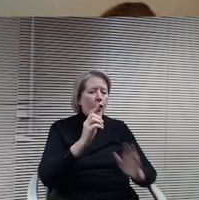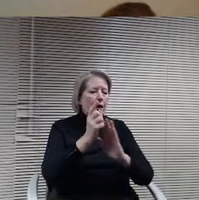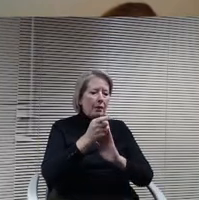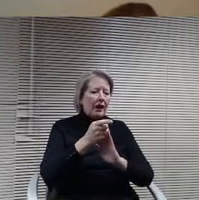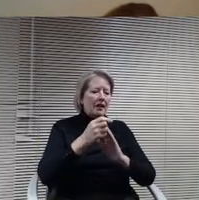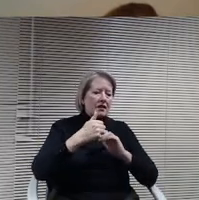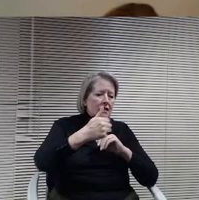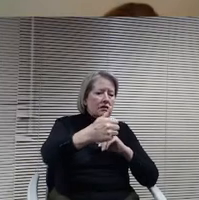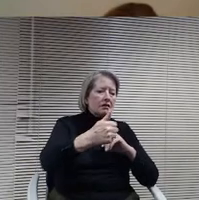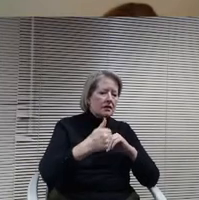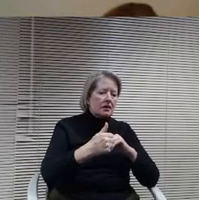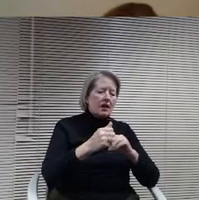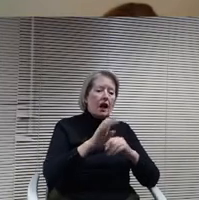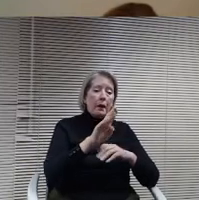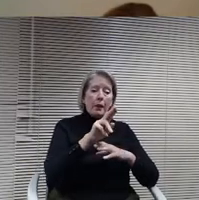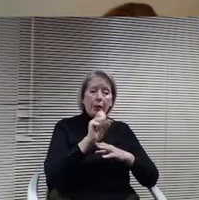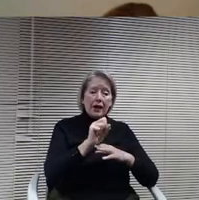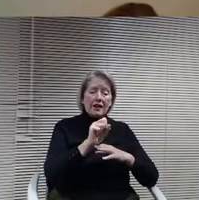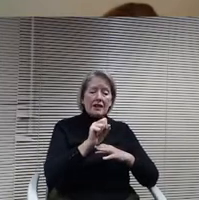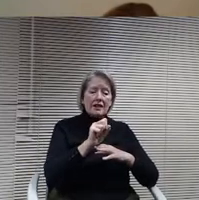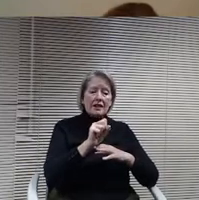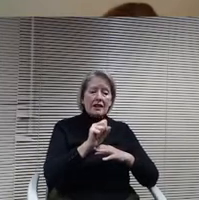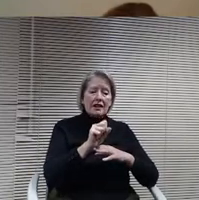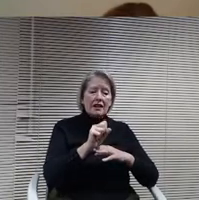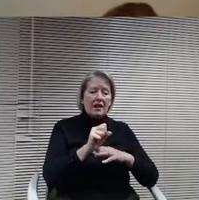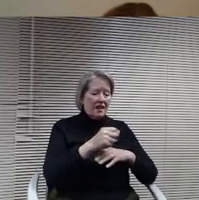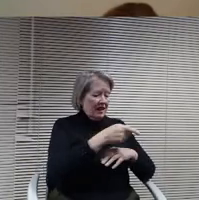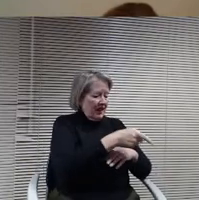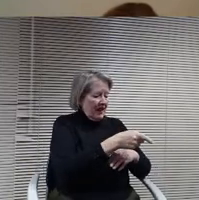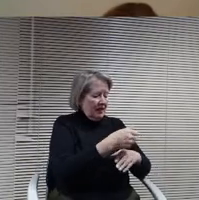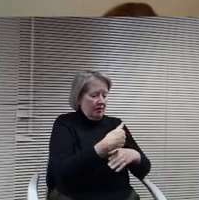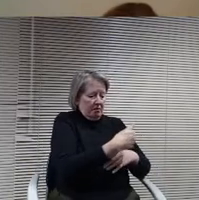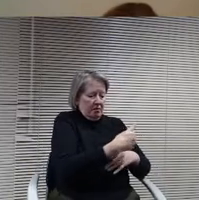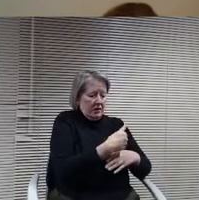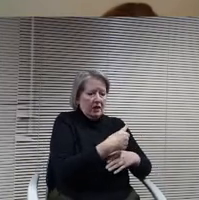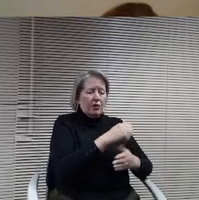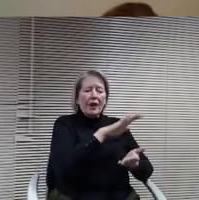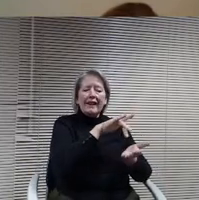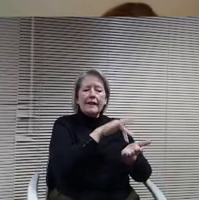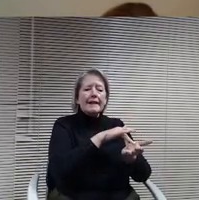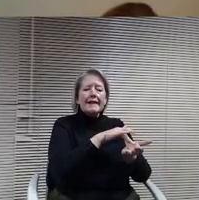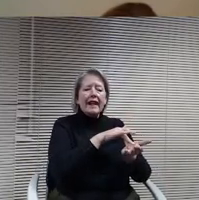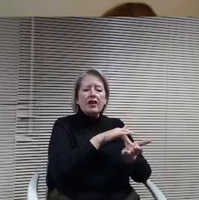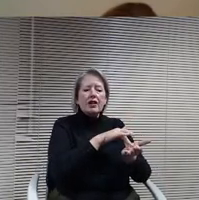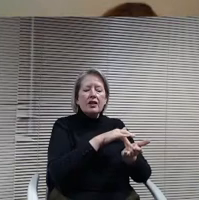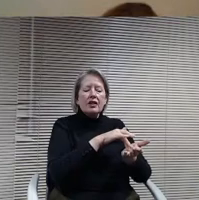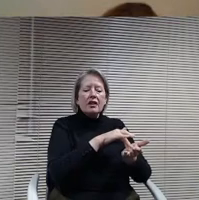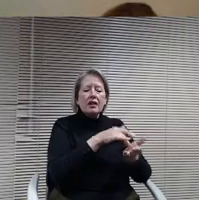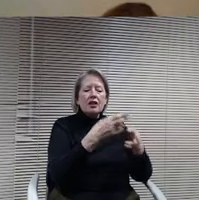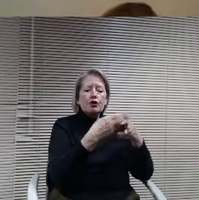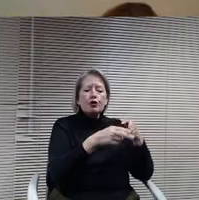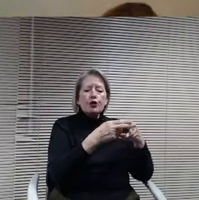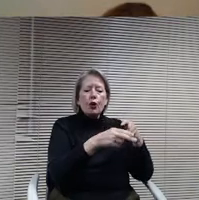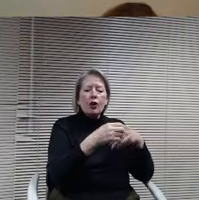With a, you know with the facility basically right in the center of the district. The bus rides for the students are going